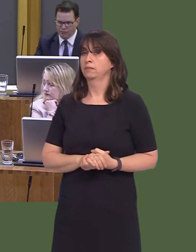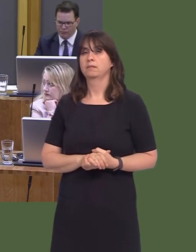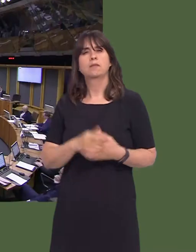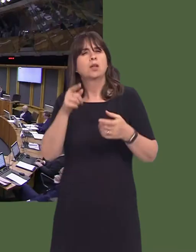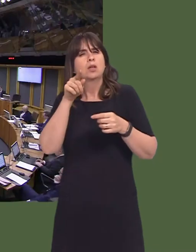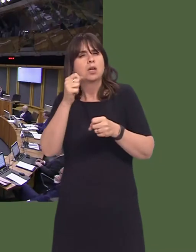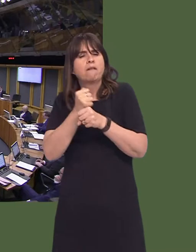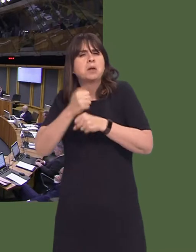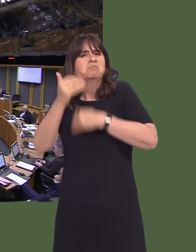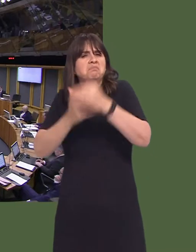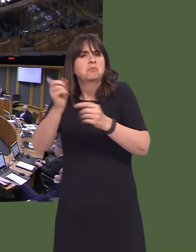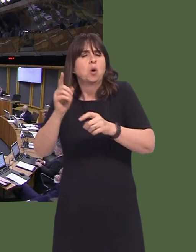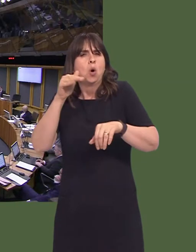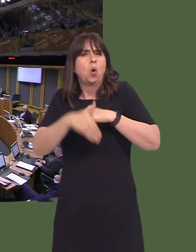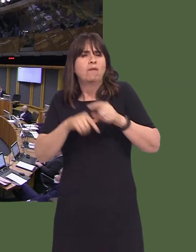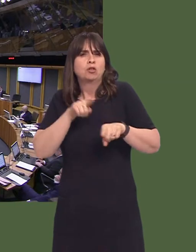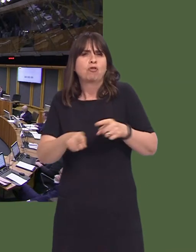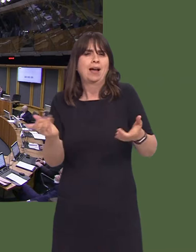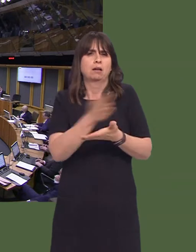unigedd cymdeithasol? OAQ52064 Carwyn Jones AM: We'll deliver on our commitment